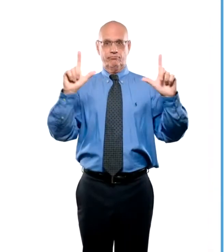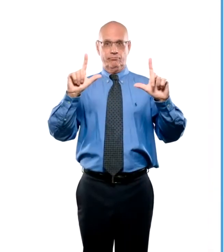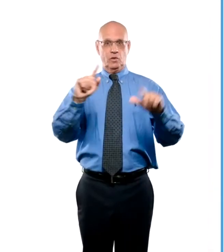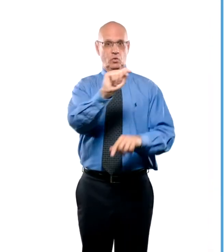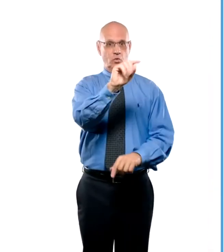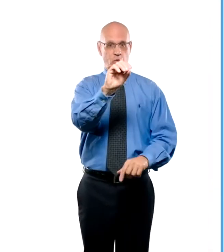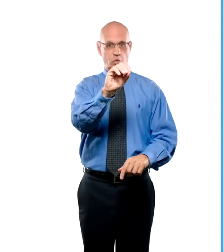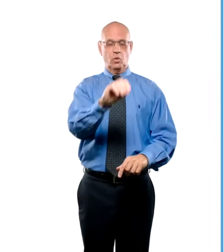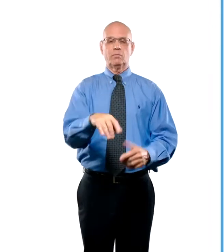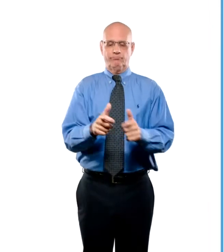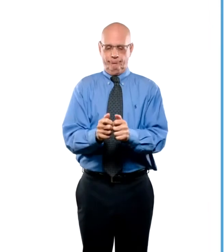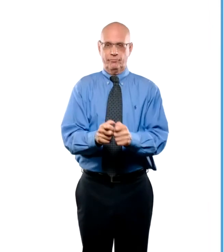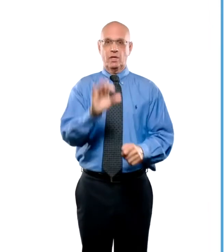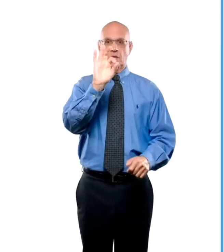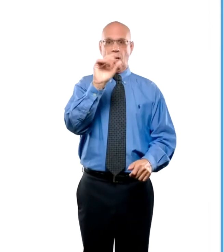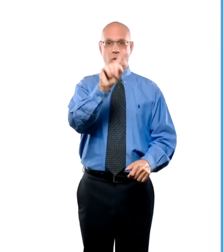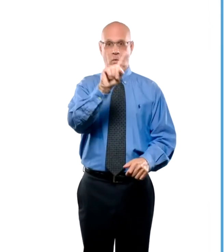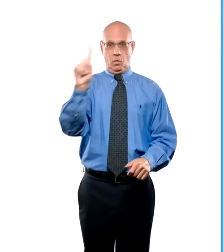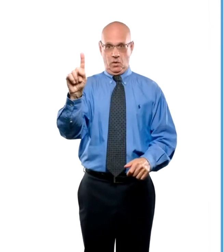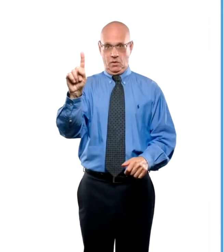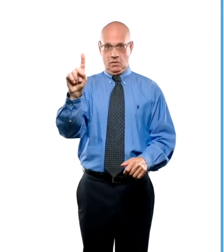Enter the numbers 911 in the to or recipient field.